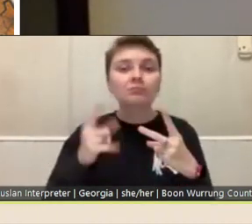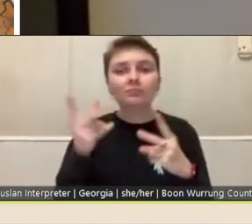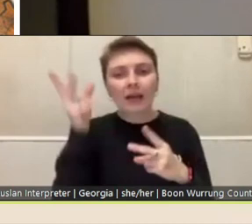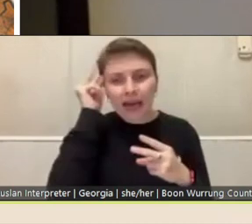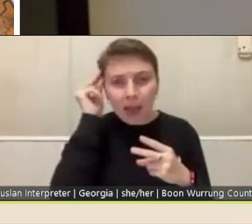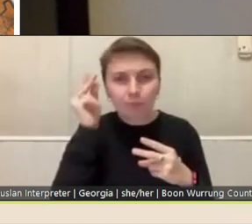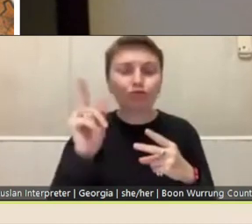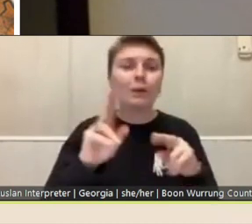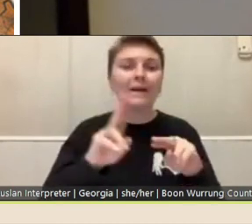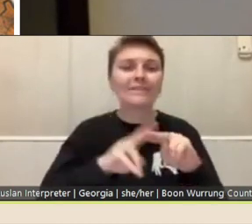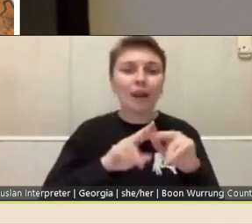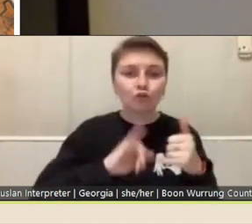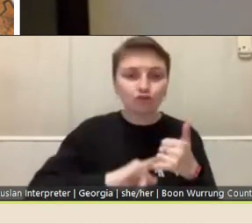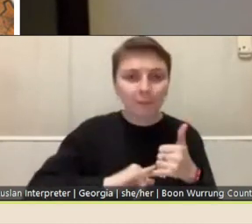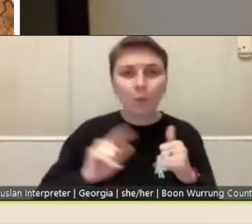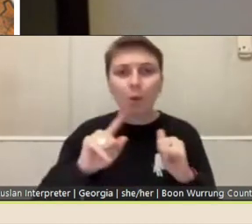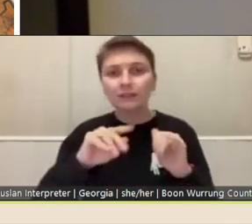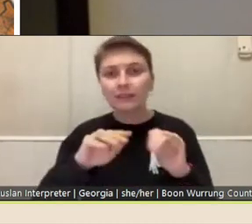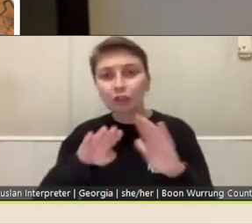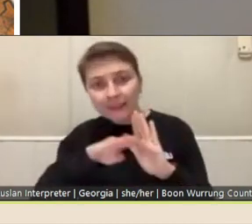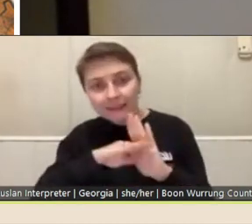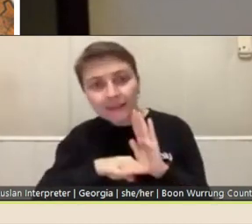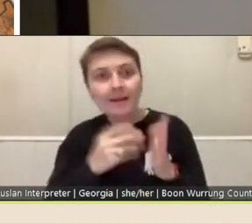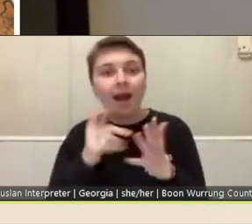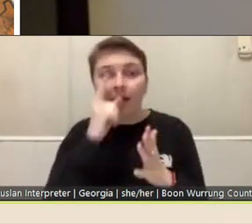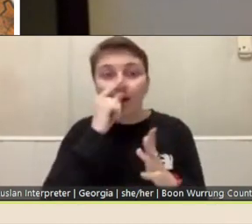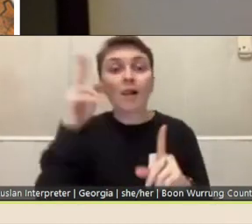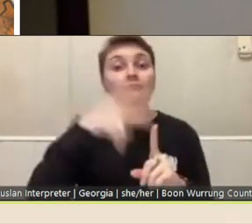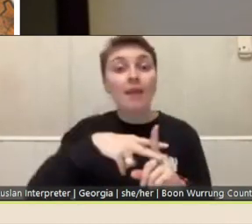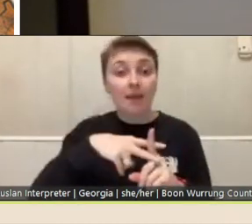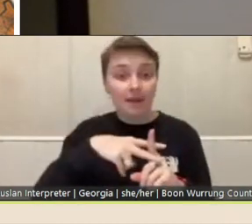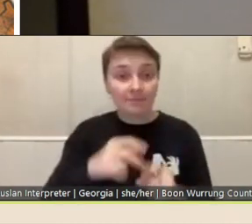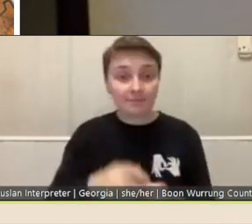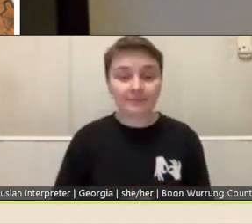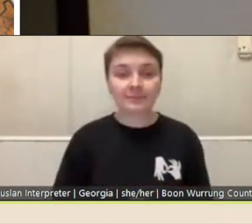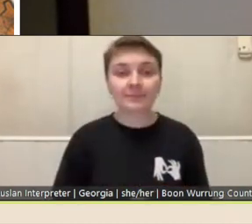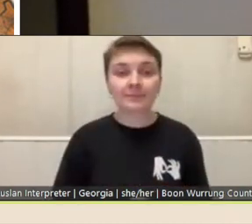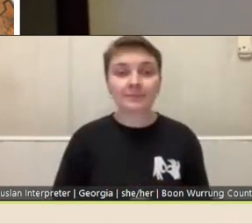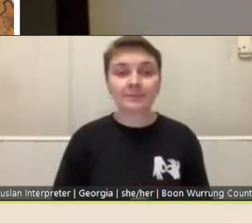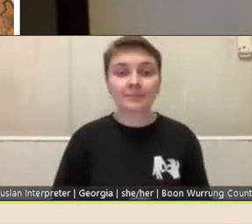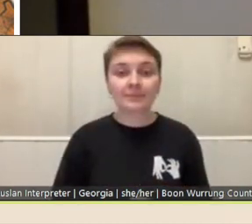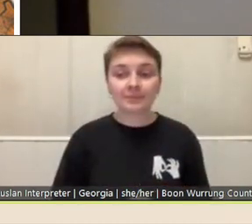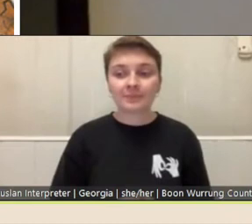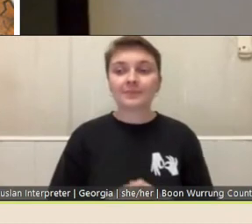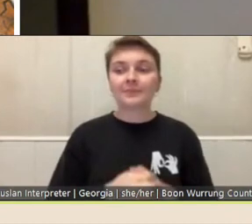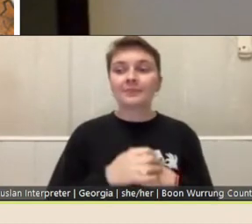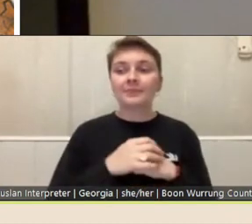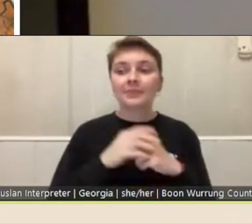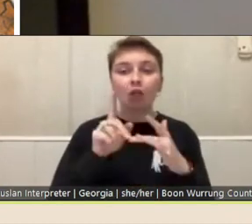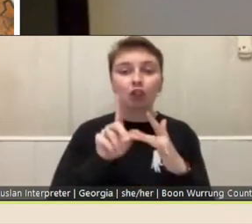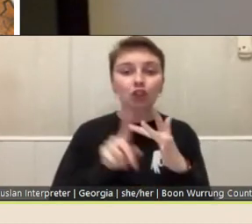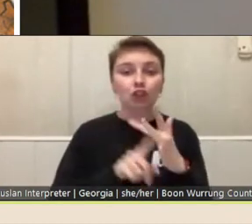associated with applying for those fellowships. Joe Toohey, Executive Director and CEO at Regional